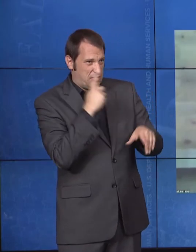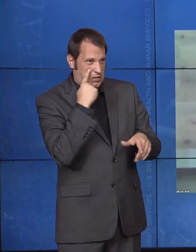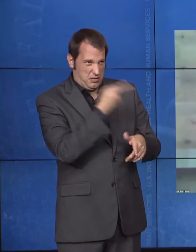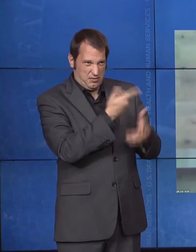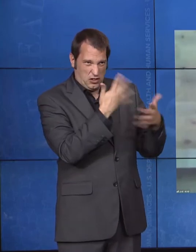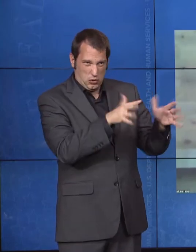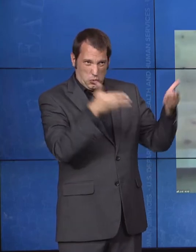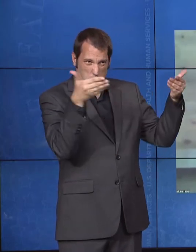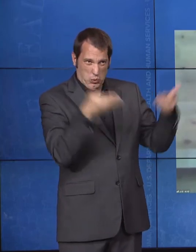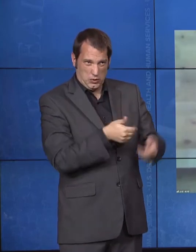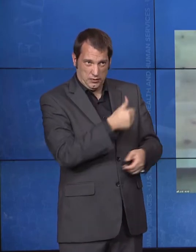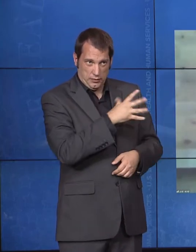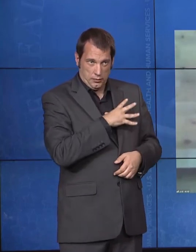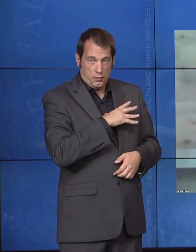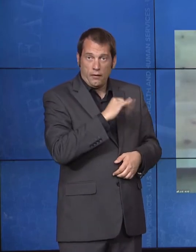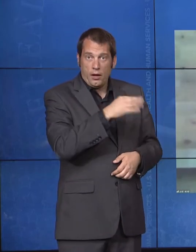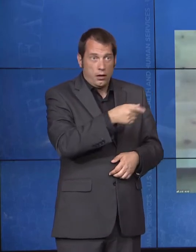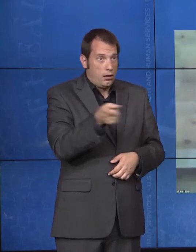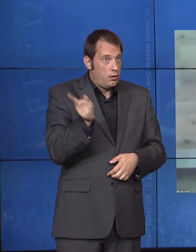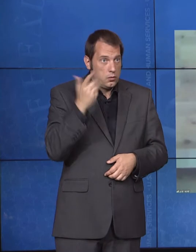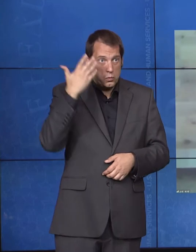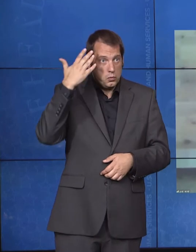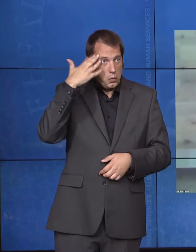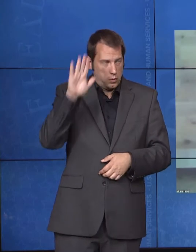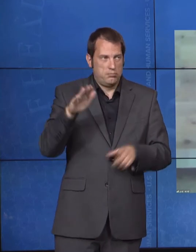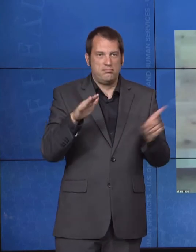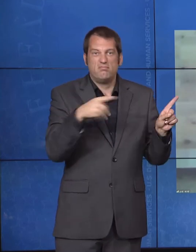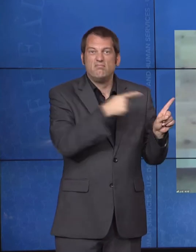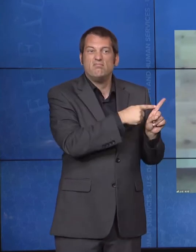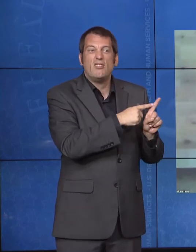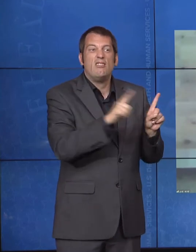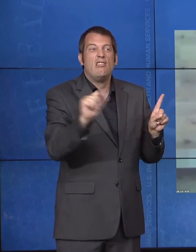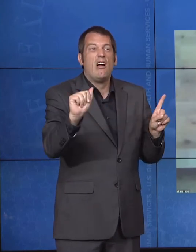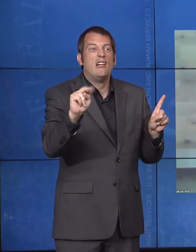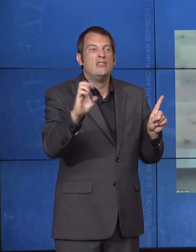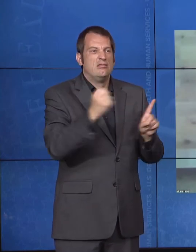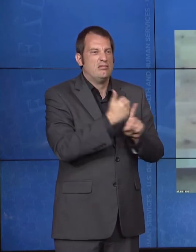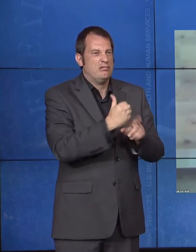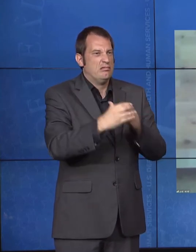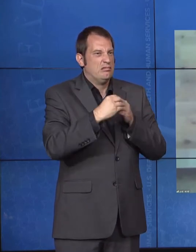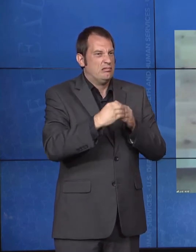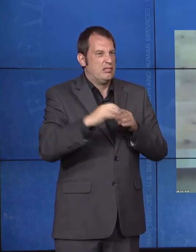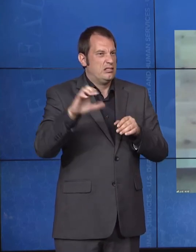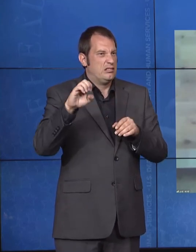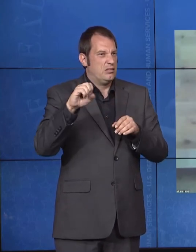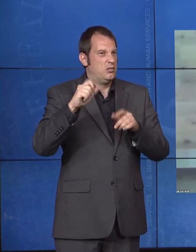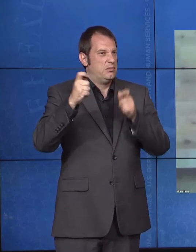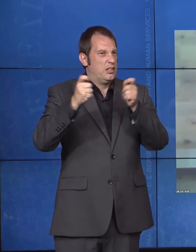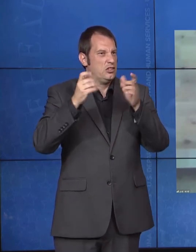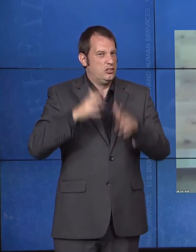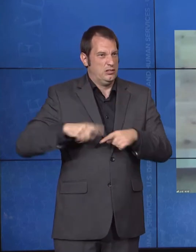know, you have led an ACL on as the administrator since August of 2017 when you were confirmed